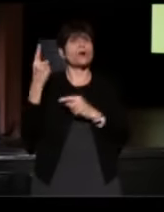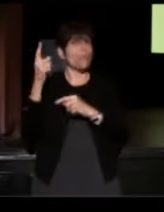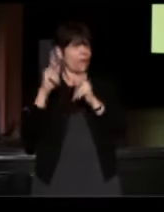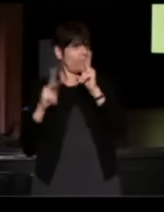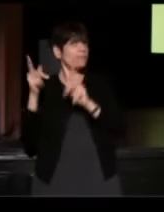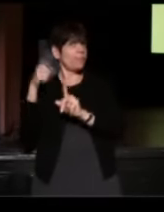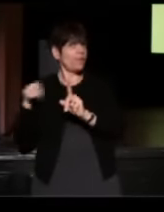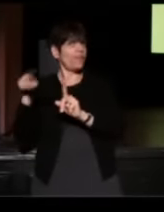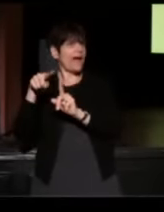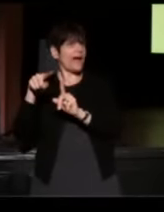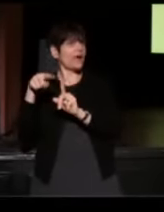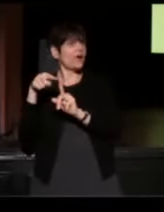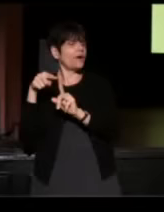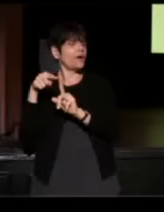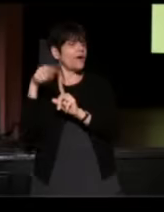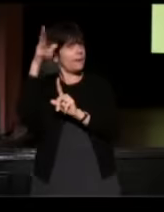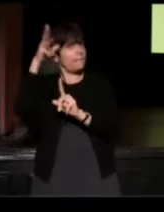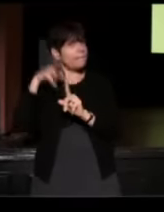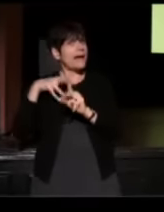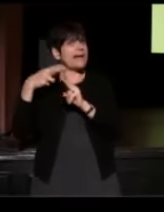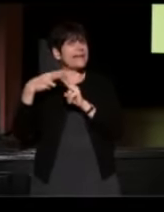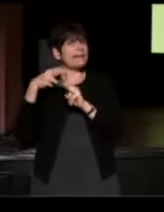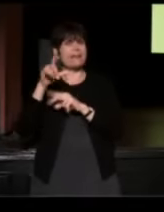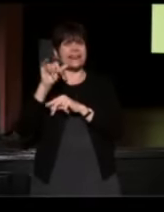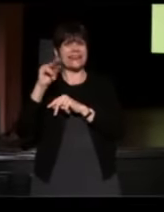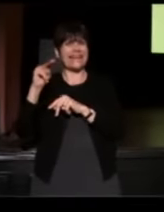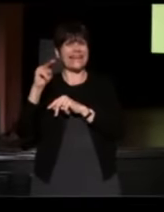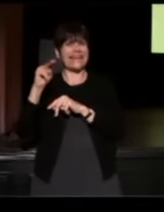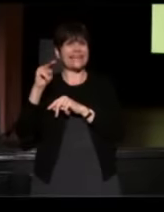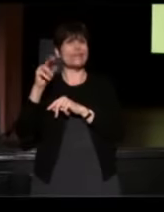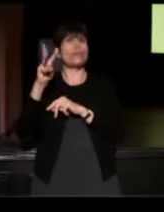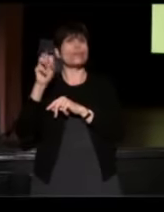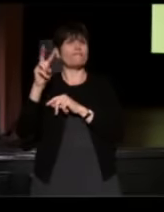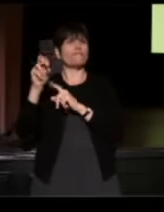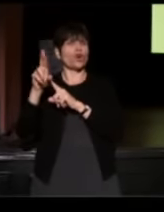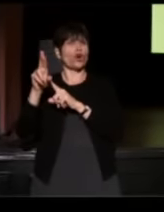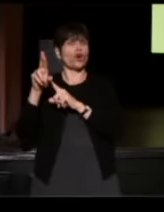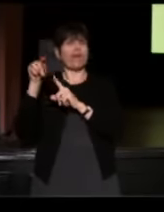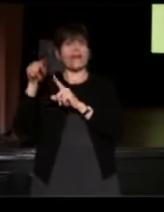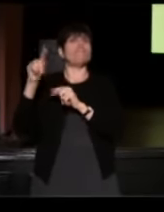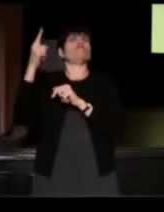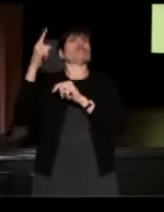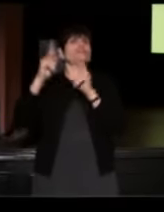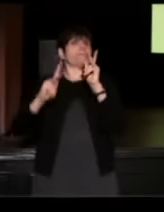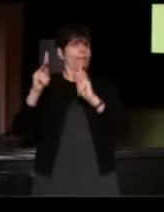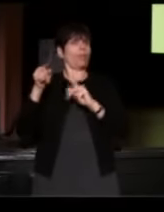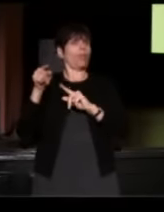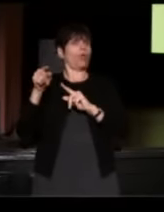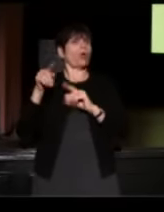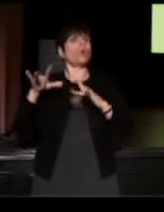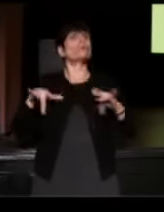was a man named Lynn Weaver who was one of the first people who recorded a Griot story.